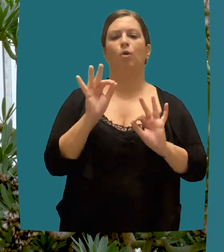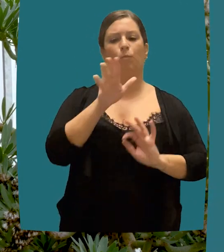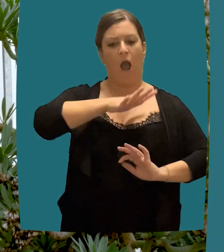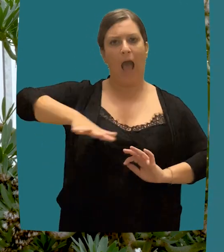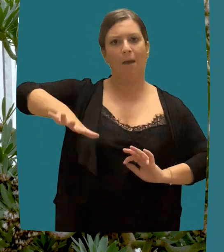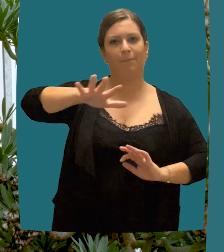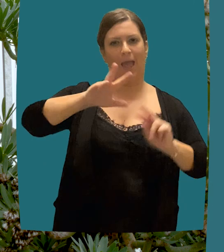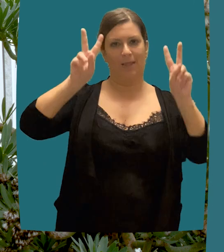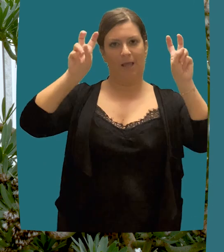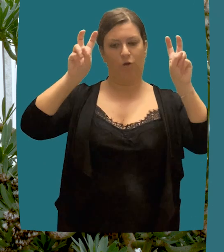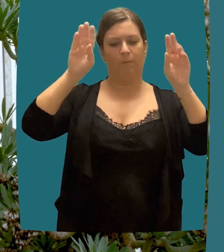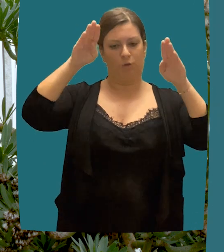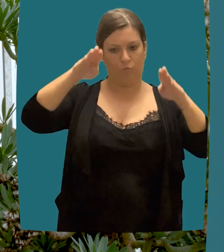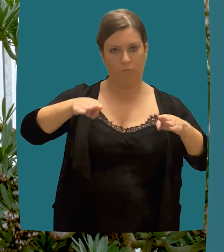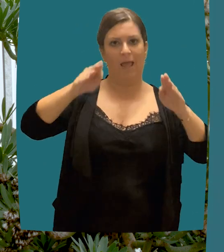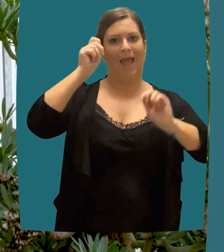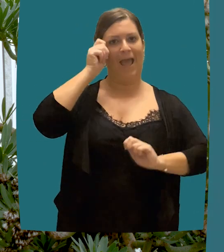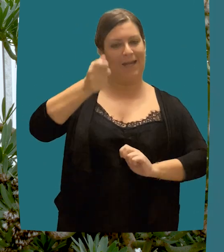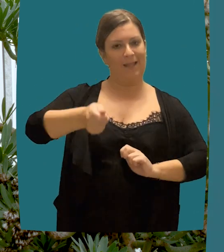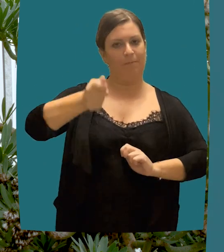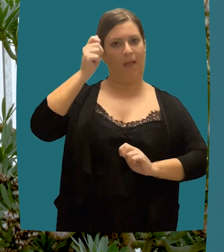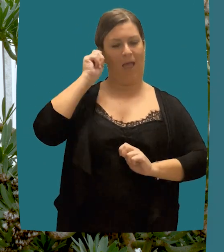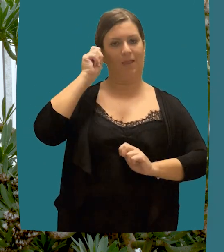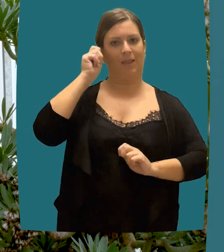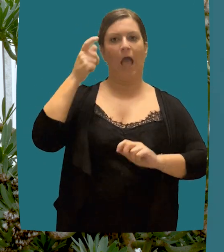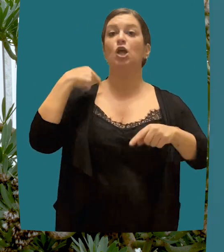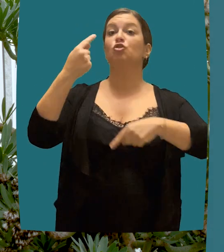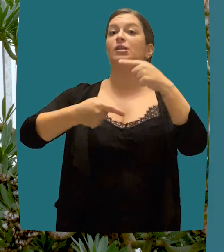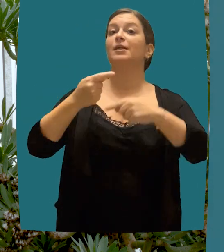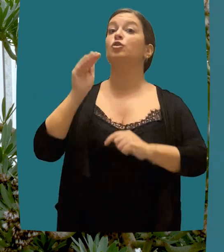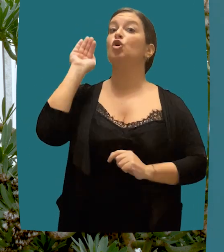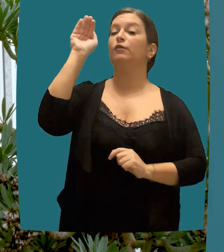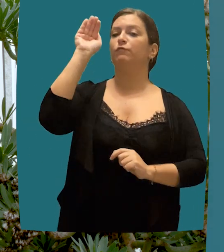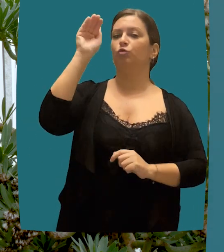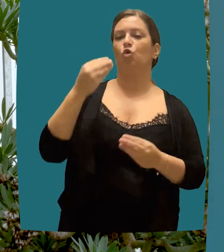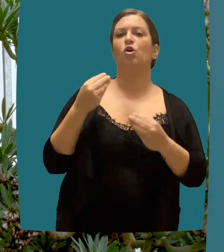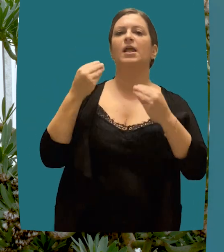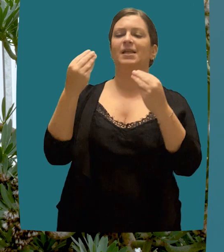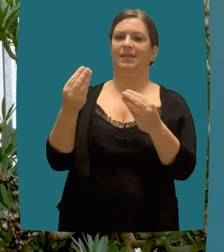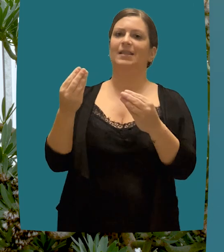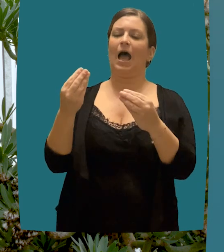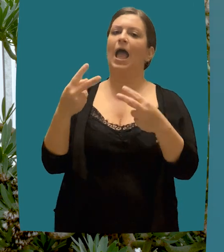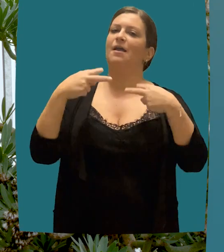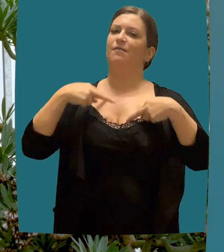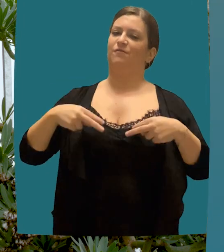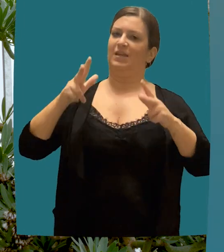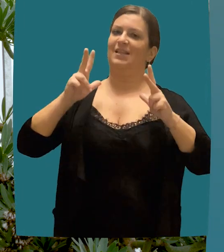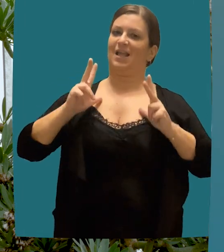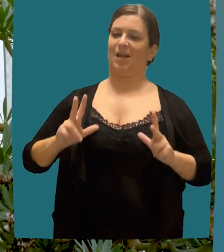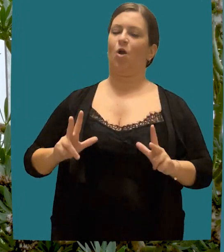generations, by ensuring them the free and dignified existence, called for by our Constitution.